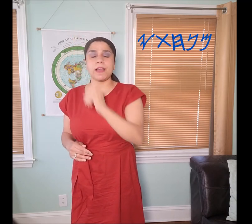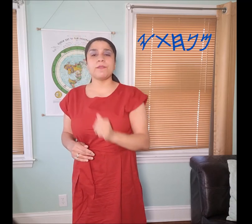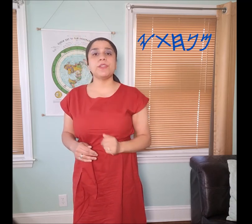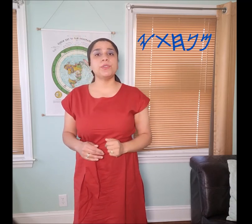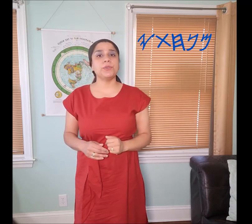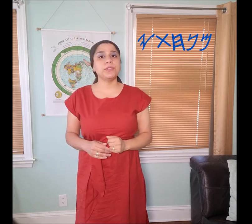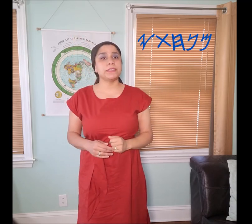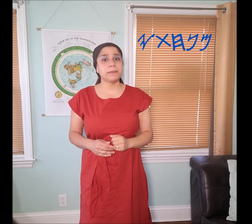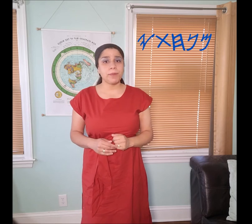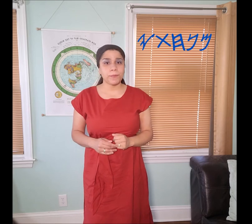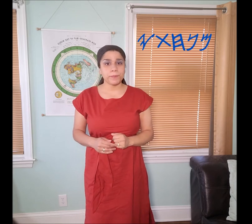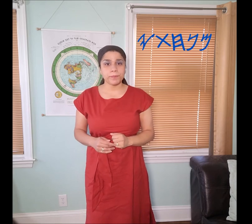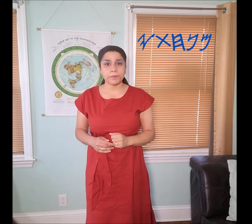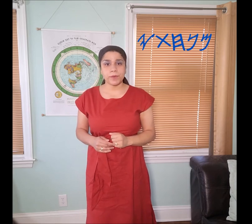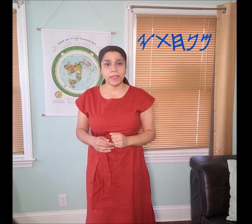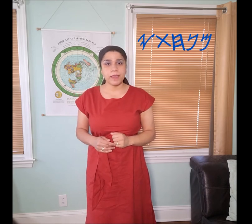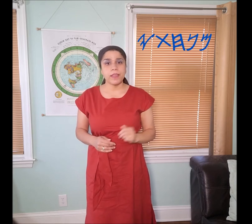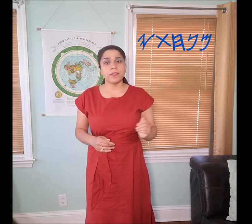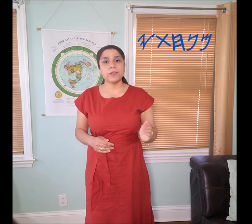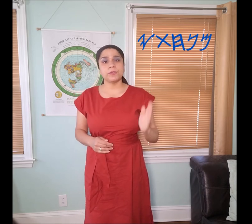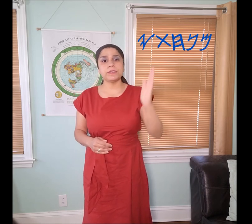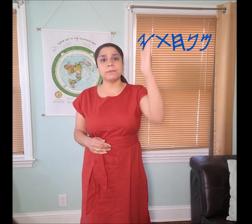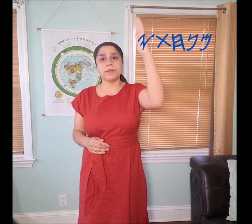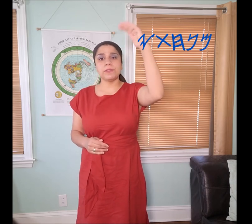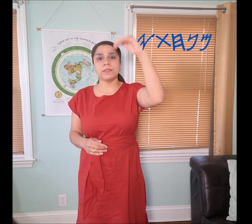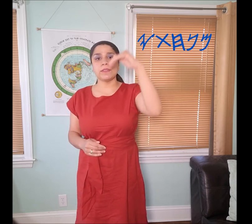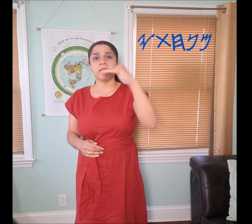of the "𐤍 nun" symbol. Okay, the "𐤍 nun" symbol